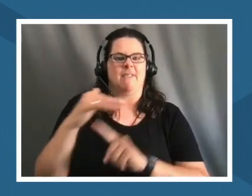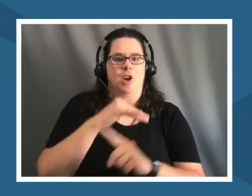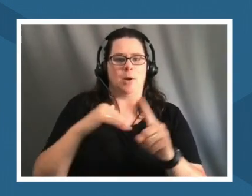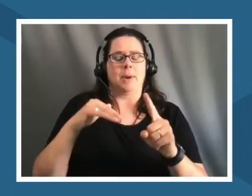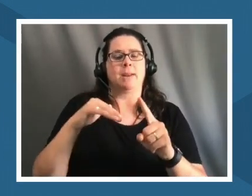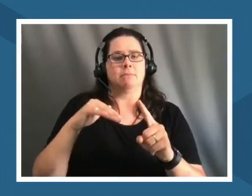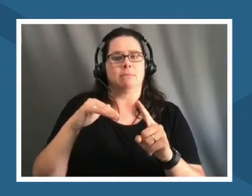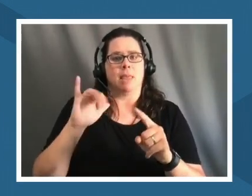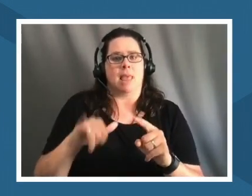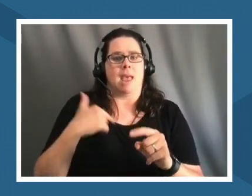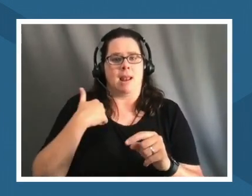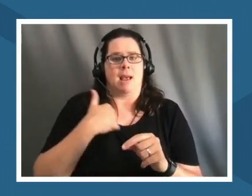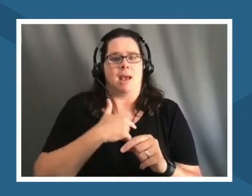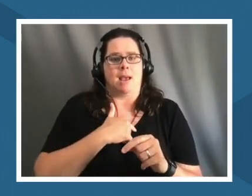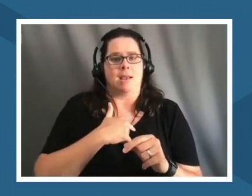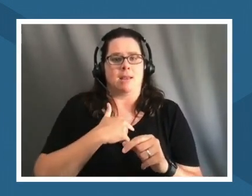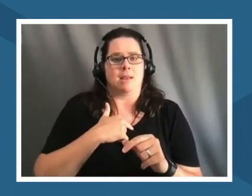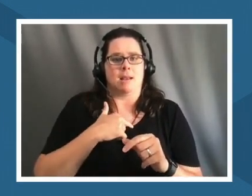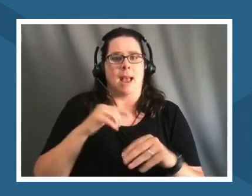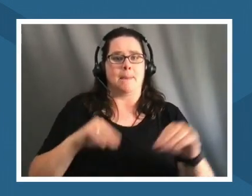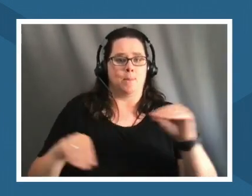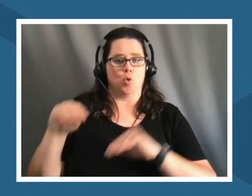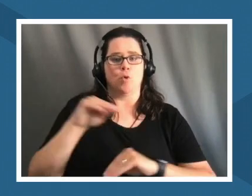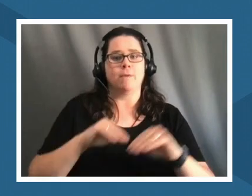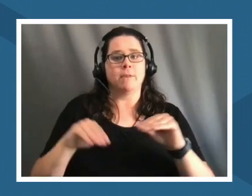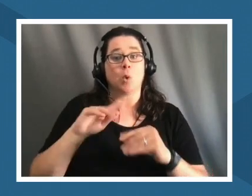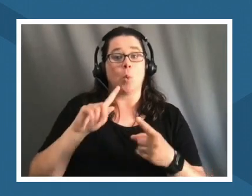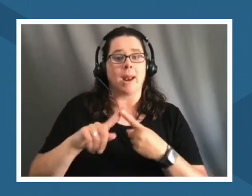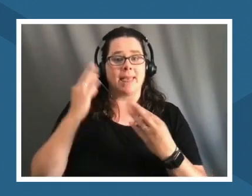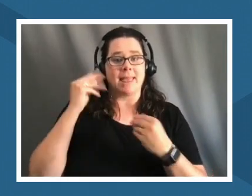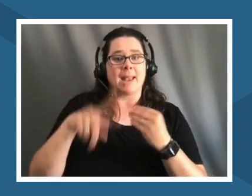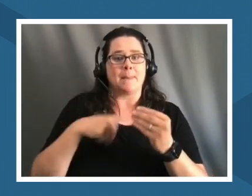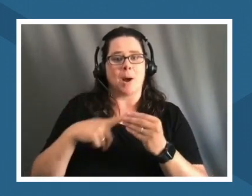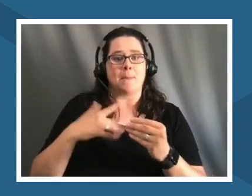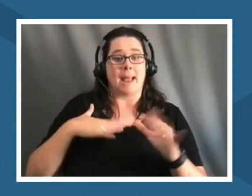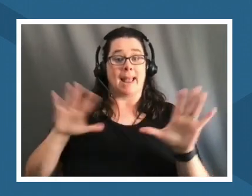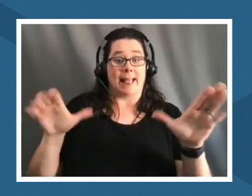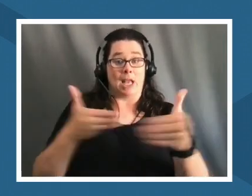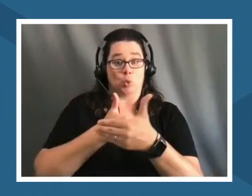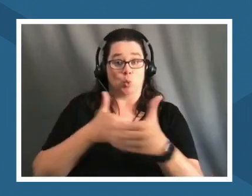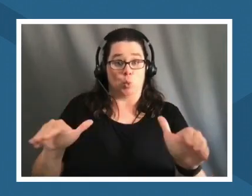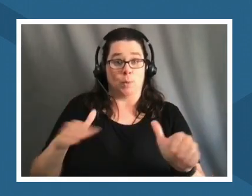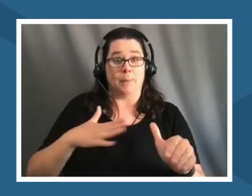i i move around in and when i think